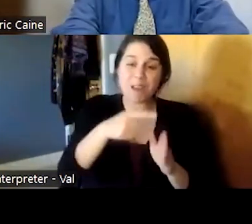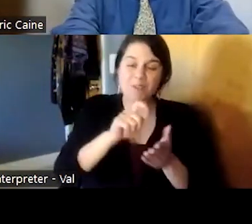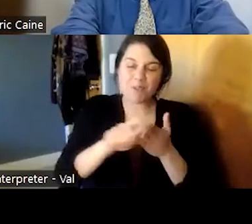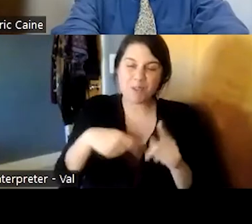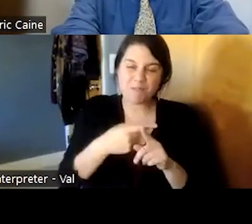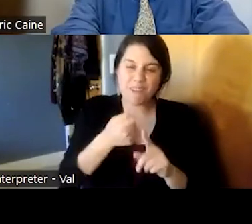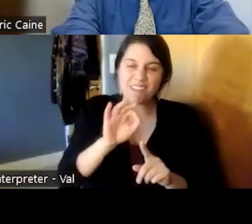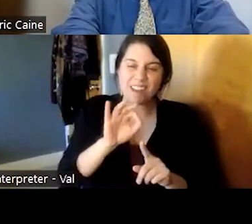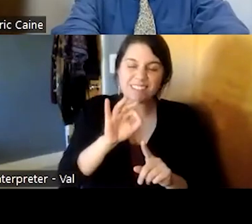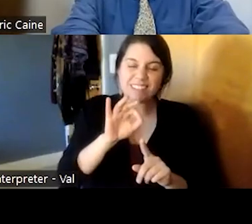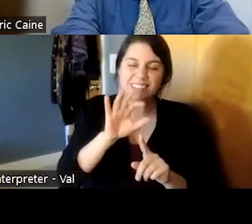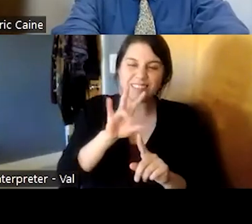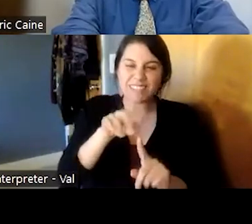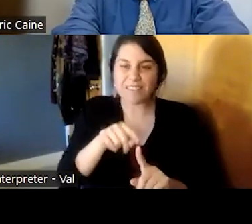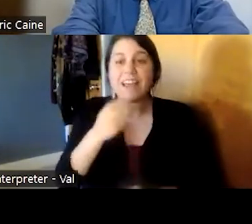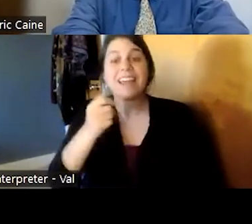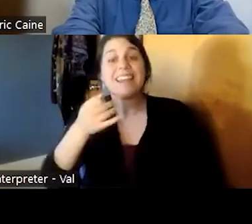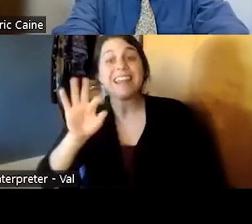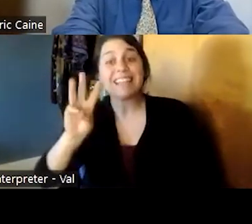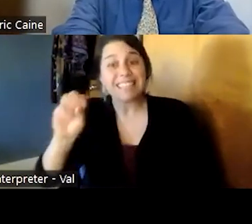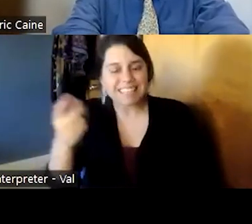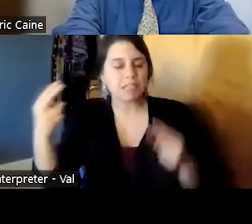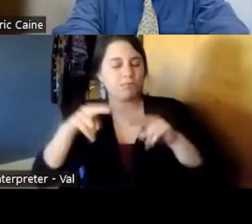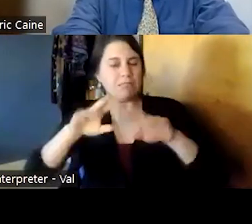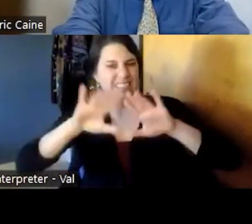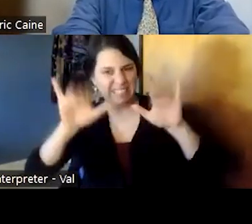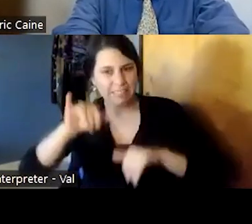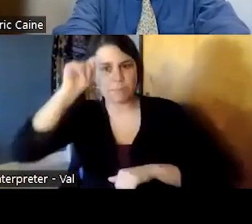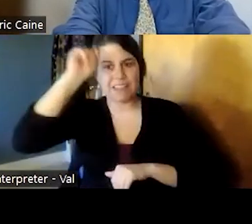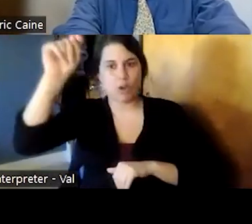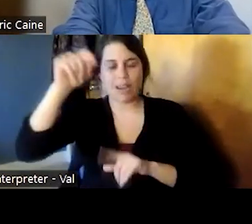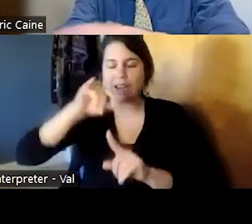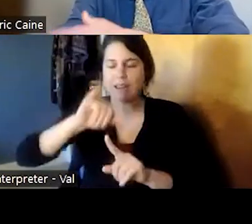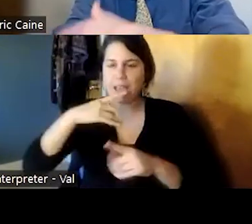started to really look at systems theory which was very popular at that time not only in rochester